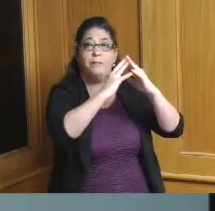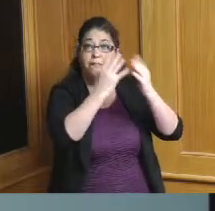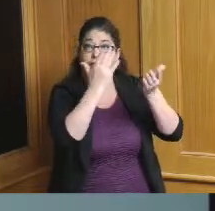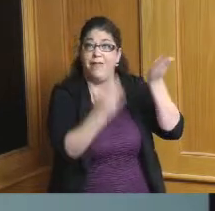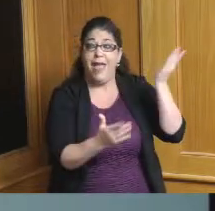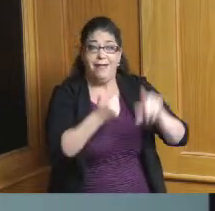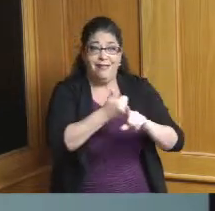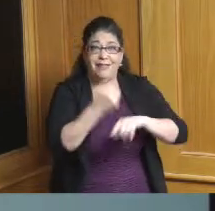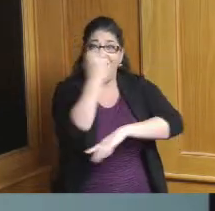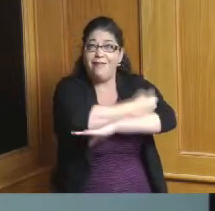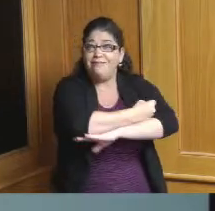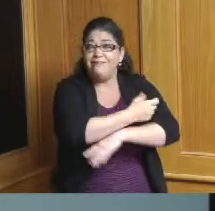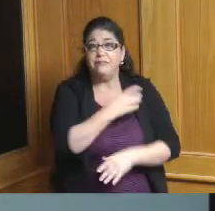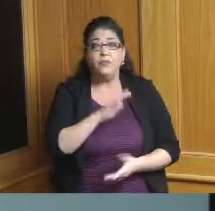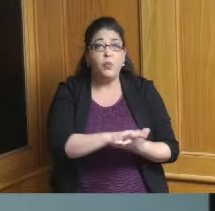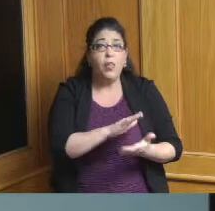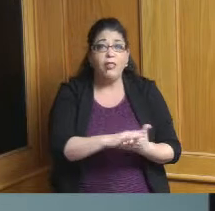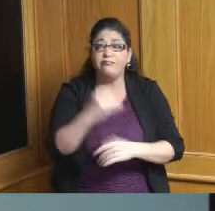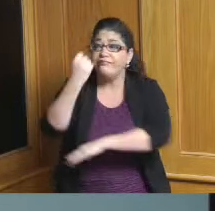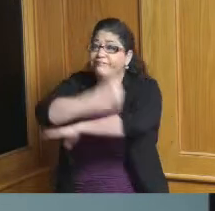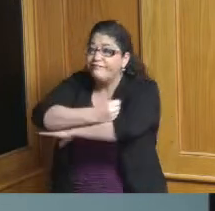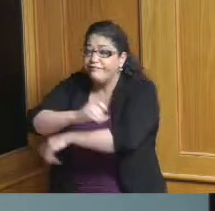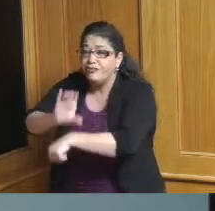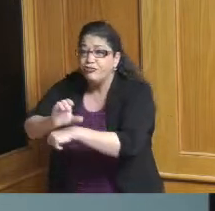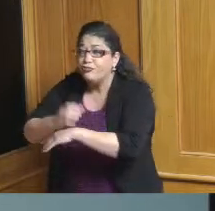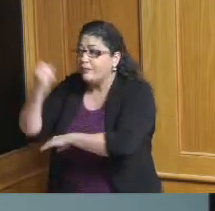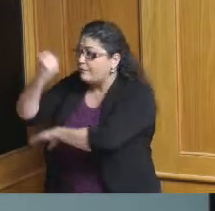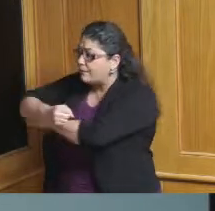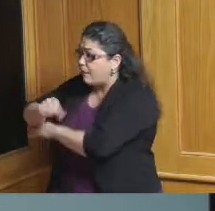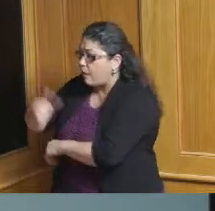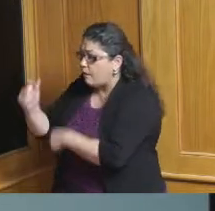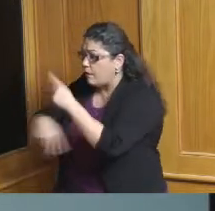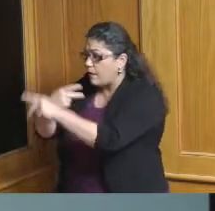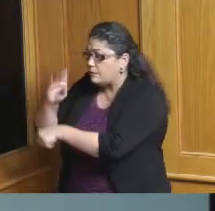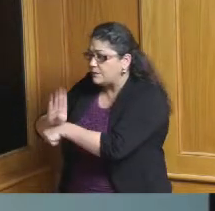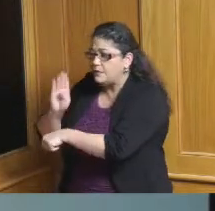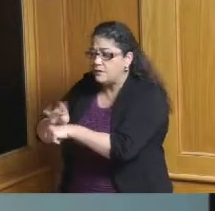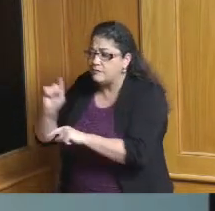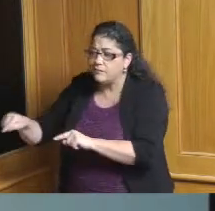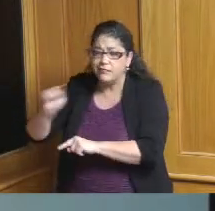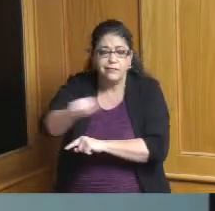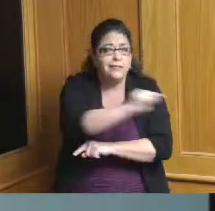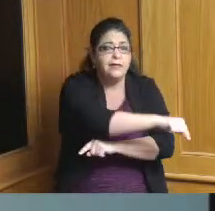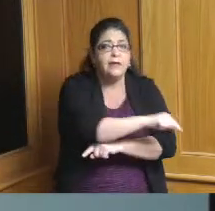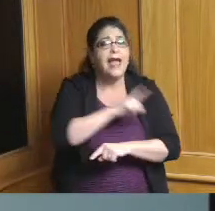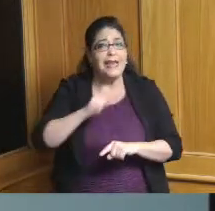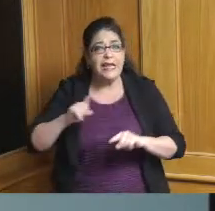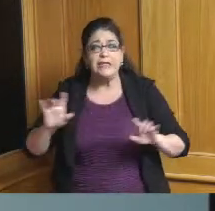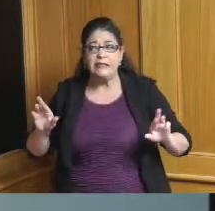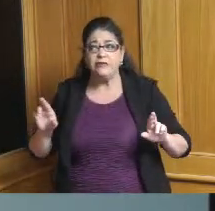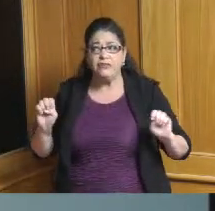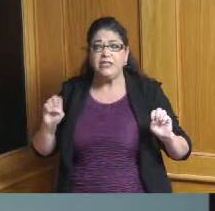obsolete schools or churches or other kinds of of places that are going to need reuse so it's